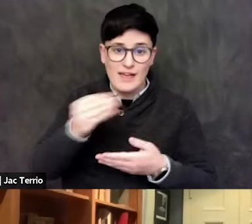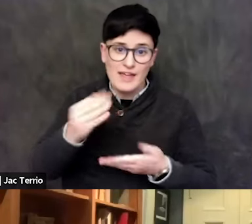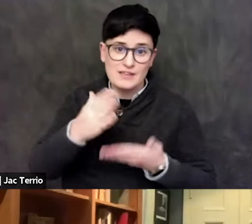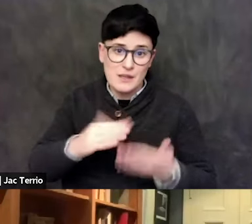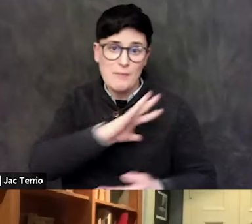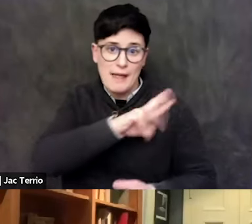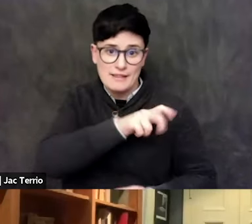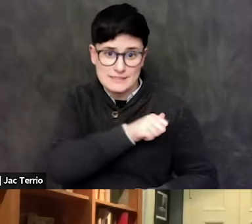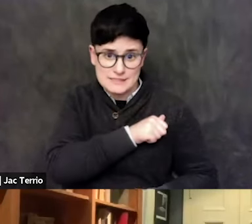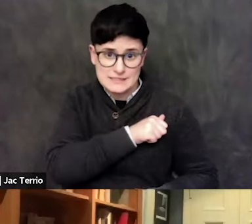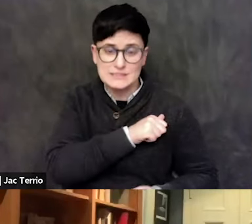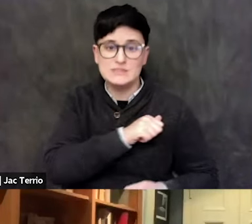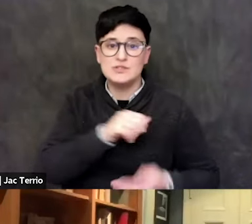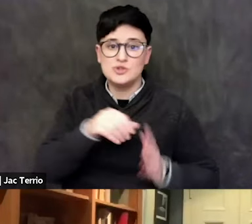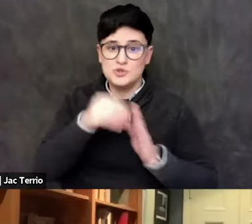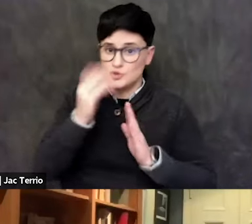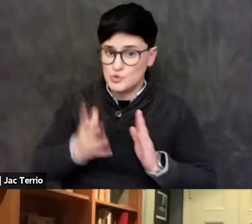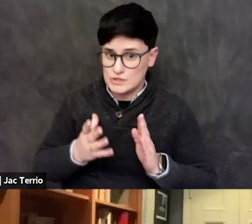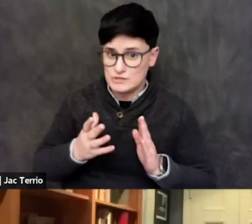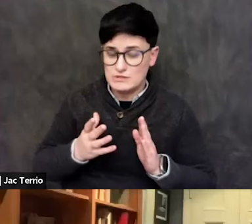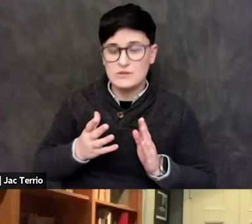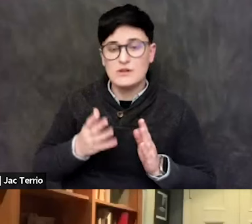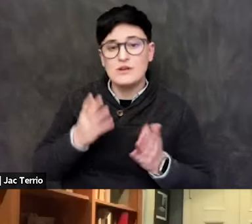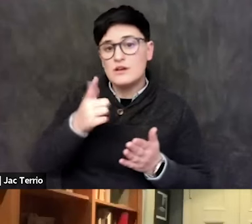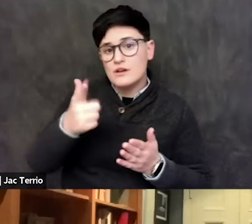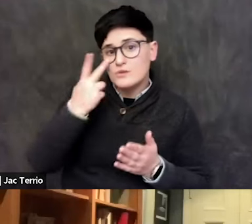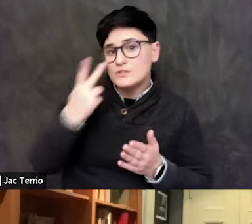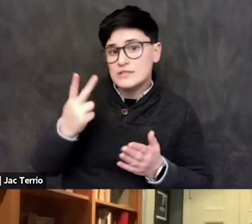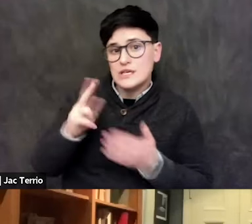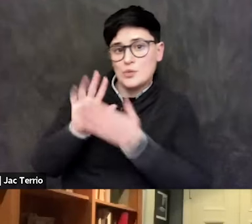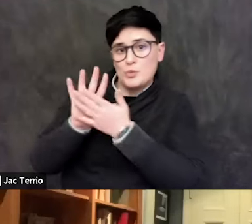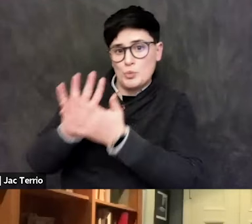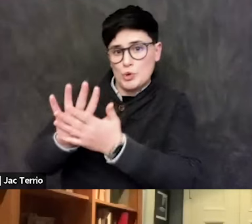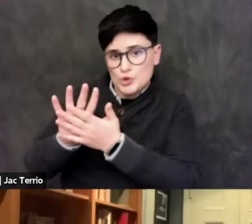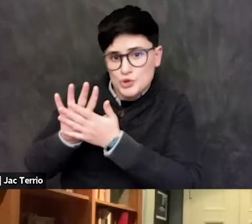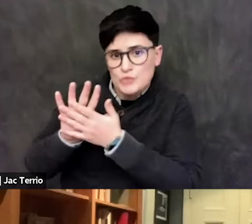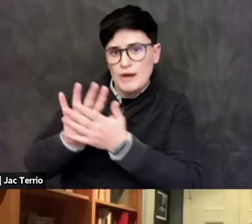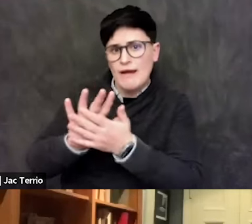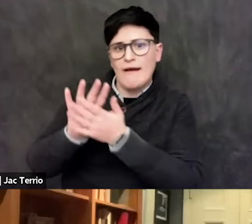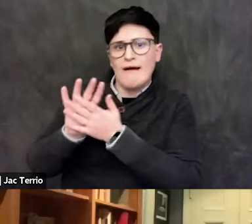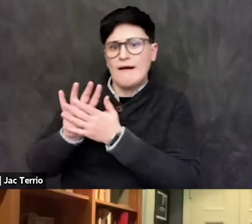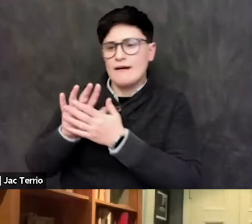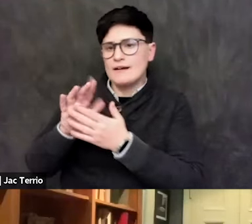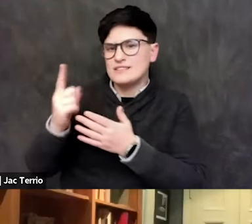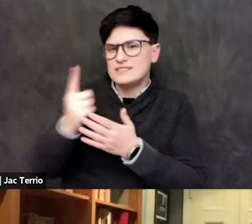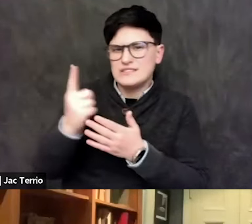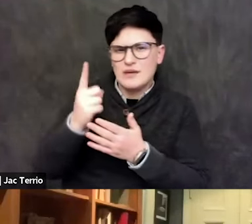And when you have a pushback on something that's not clearly anti-Semitic,